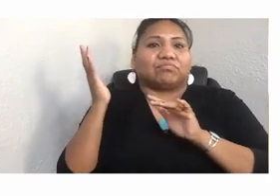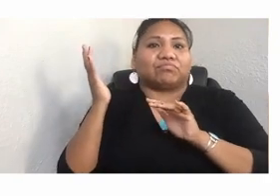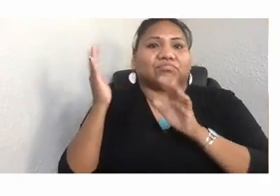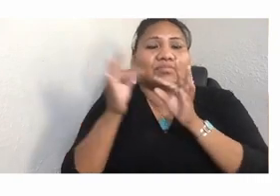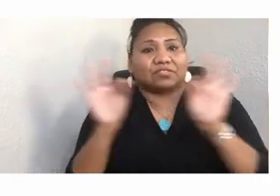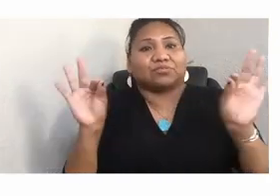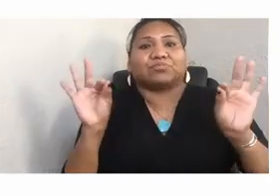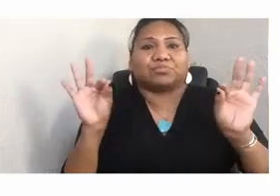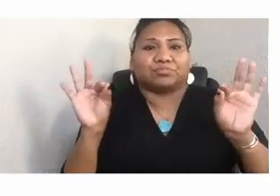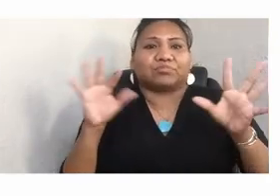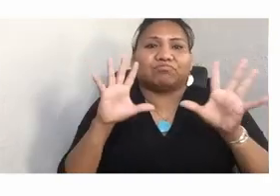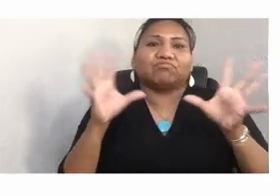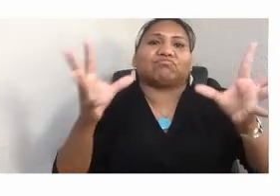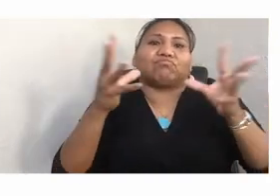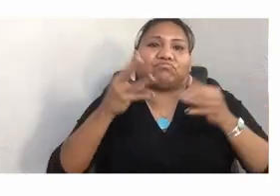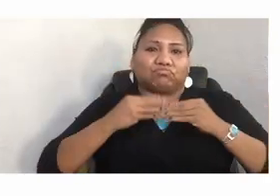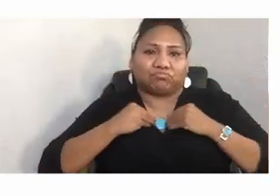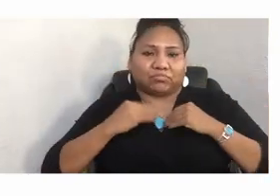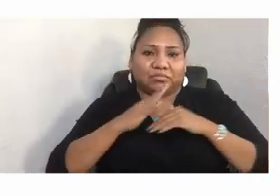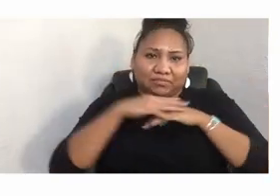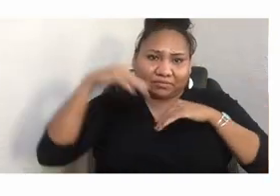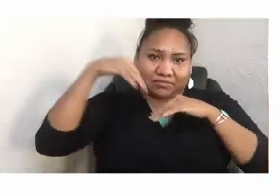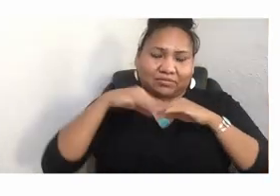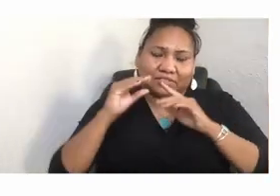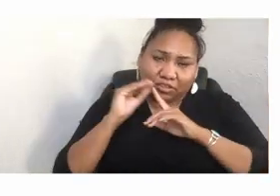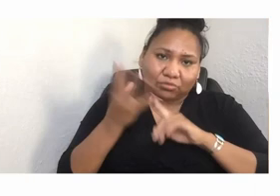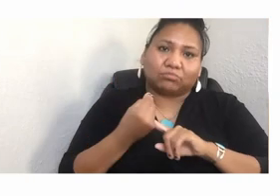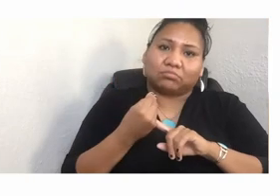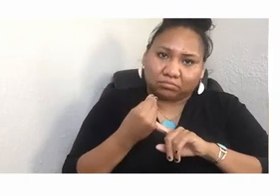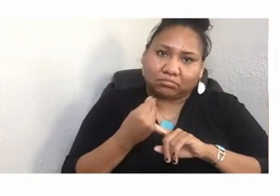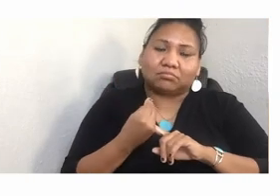of indigenous cultures. In this world, indigenous value systems